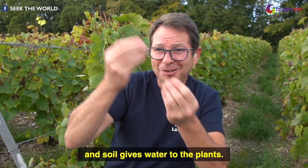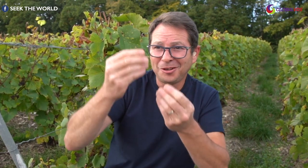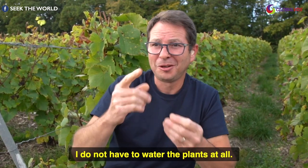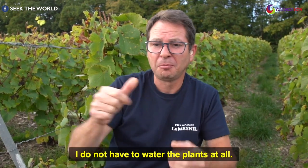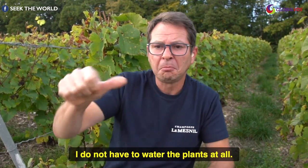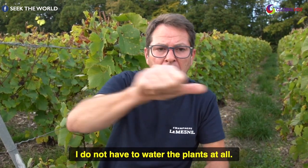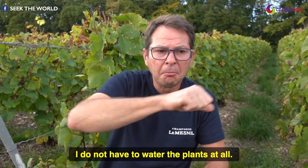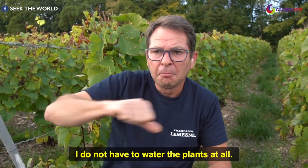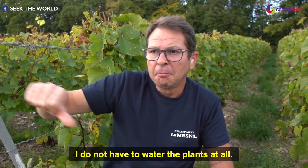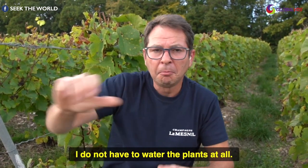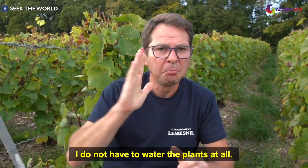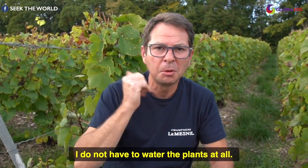i do not have to water the plants at all